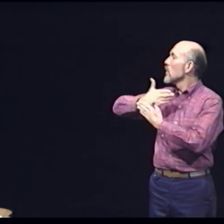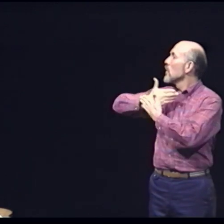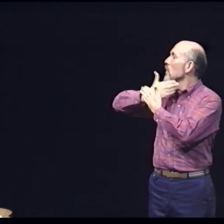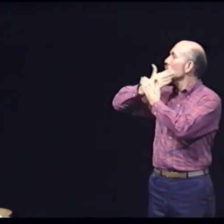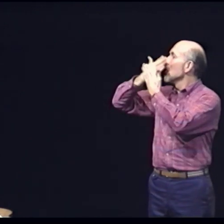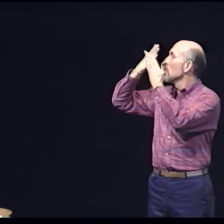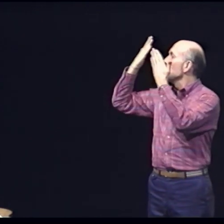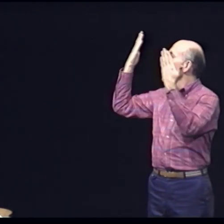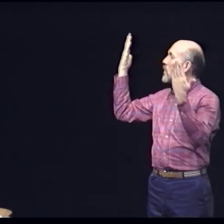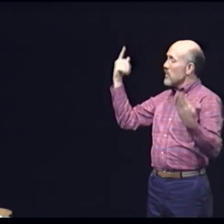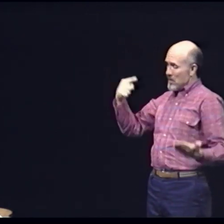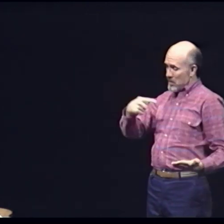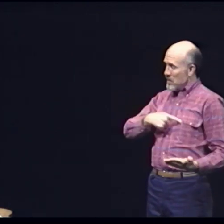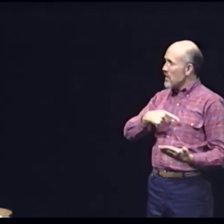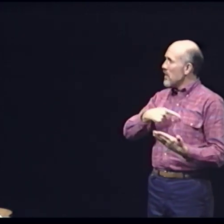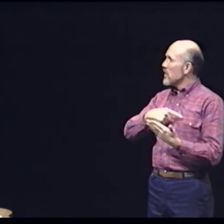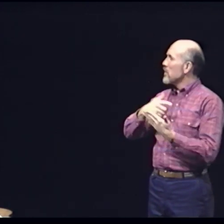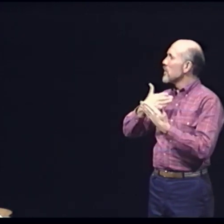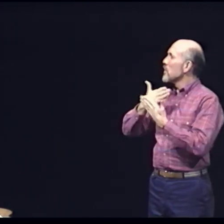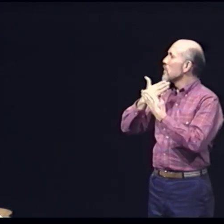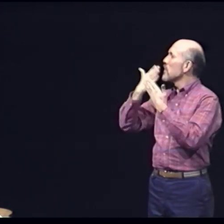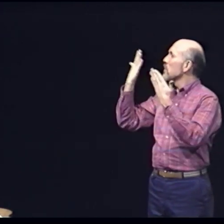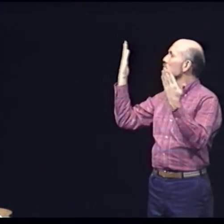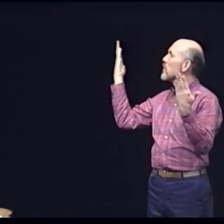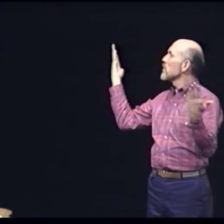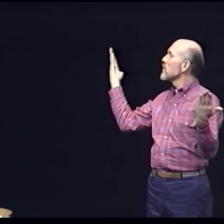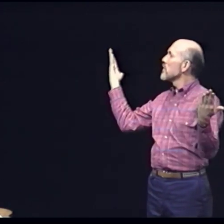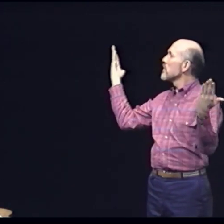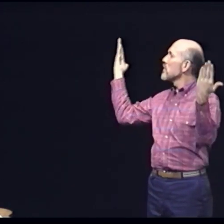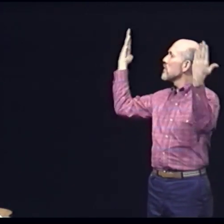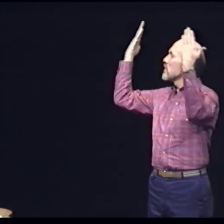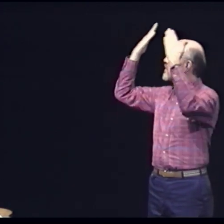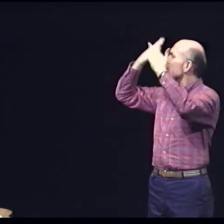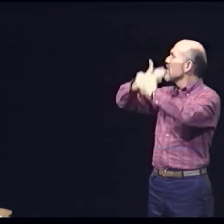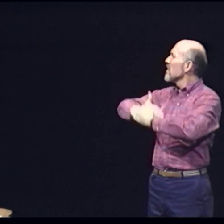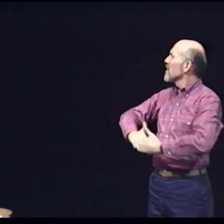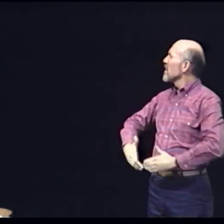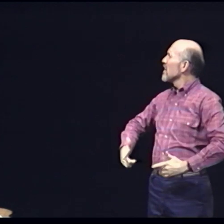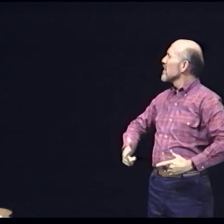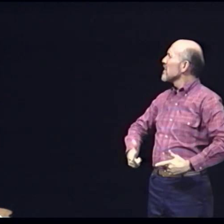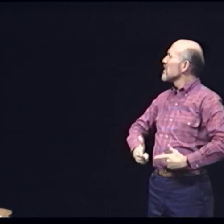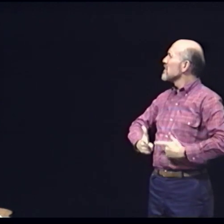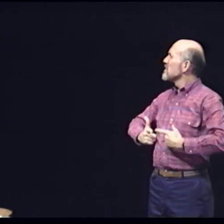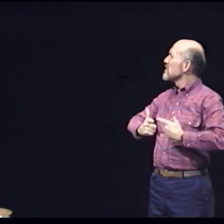Mindless Heartless And dark lives